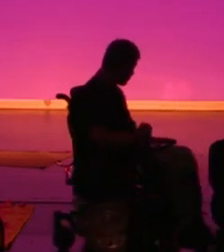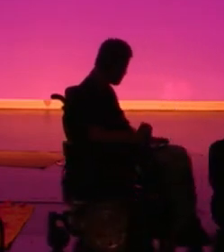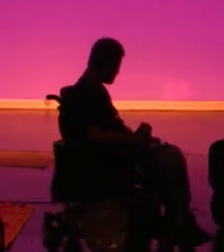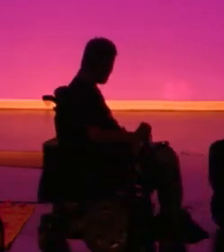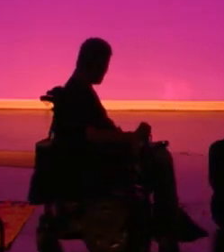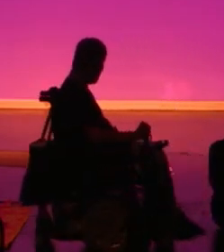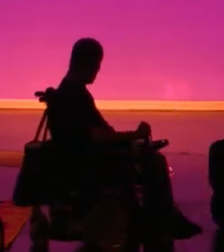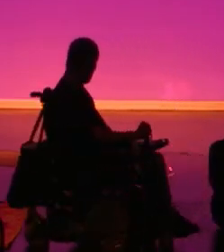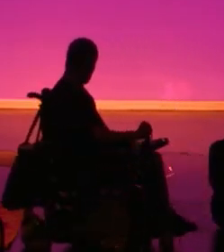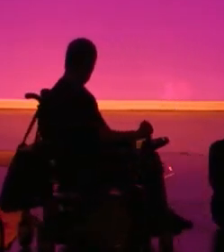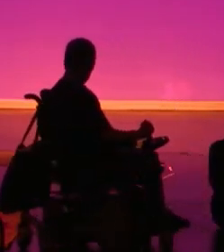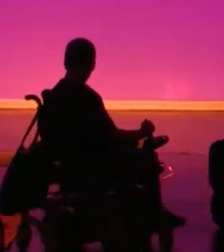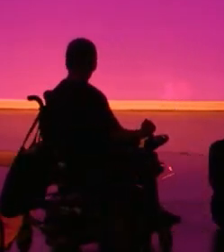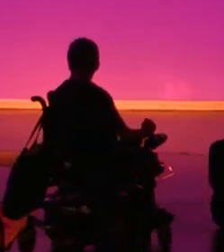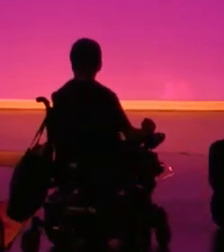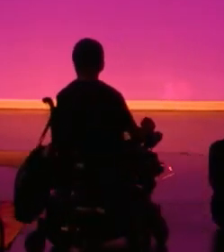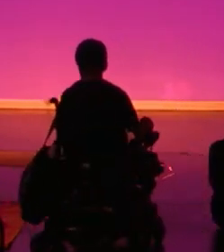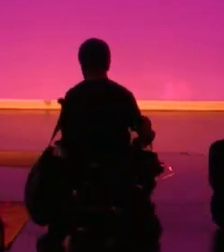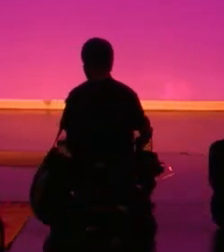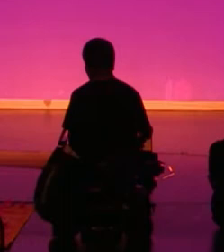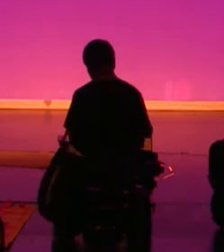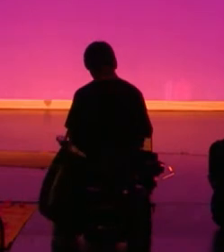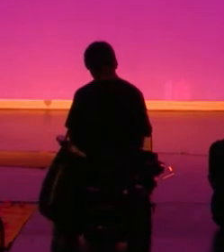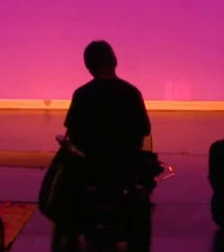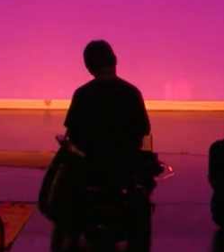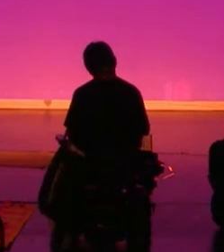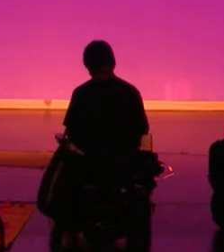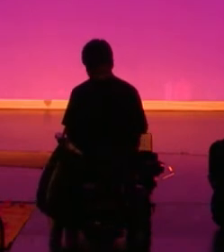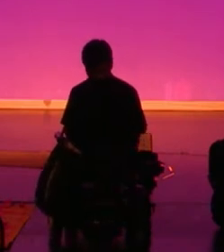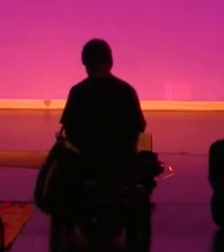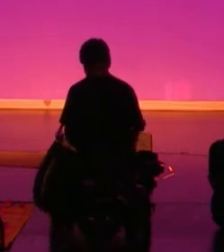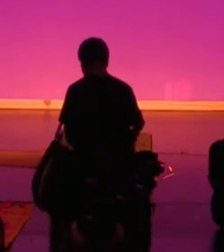performance area Chris is a deaf man of average height and build he is white